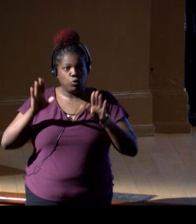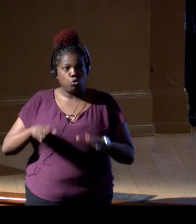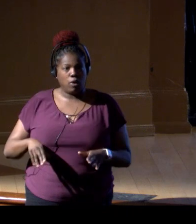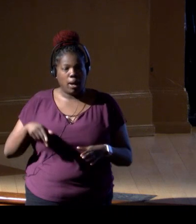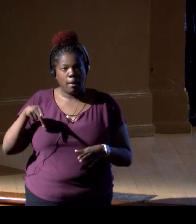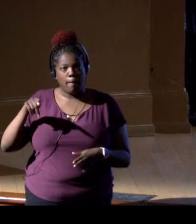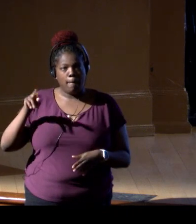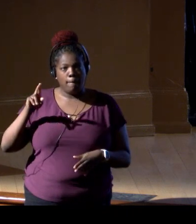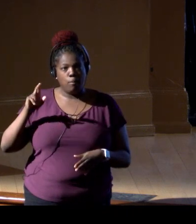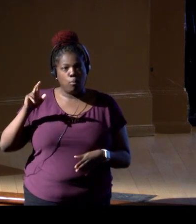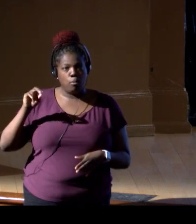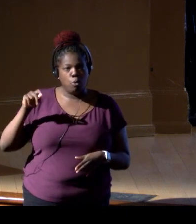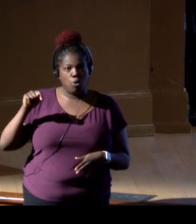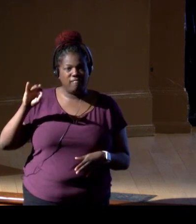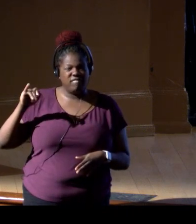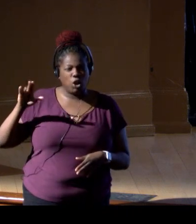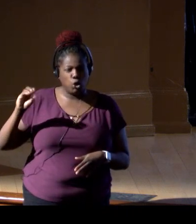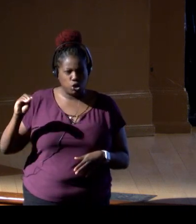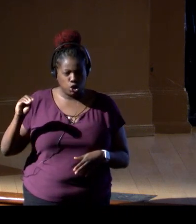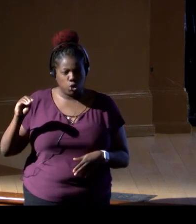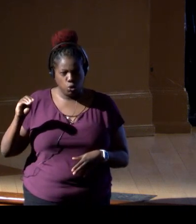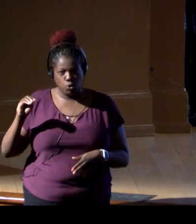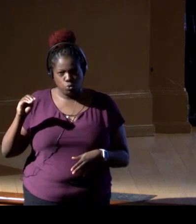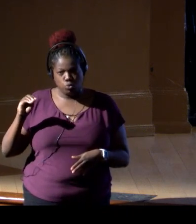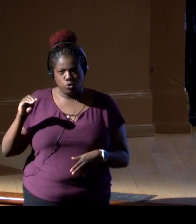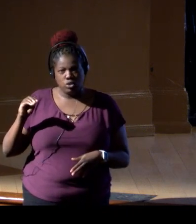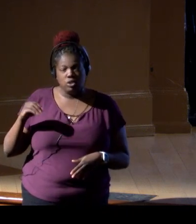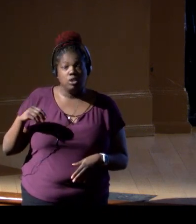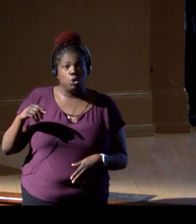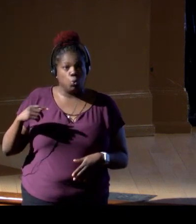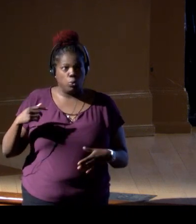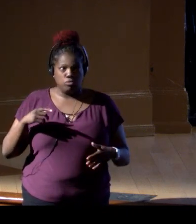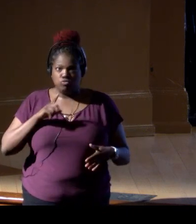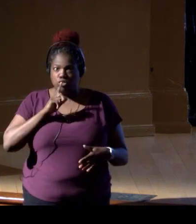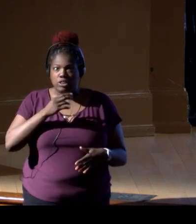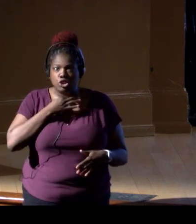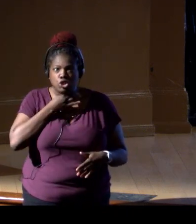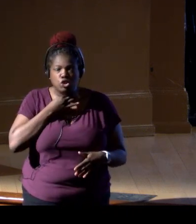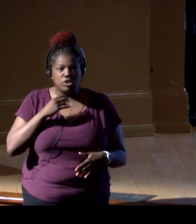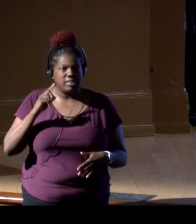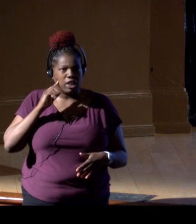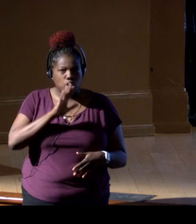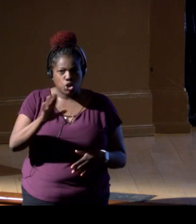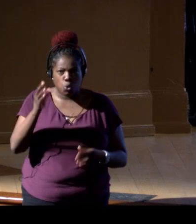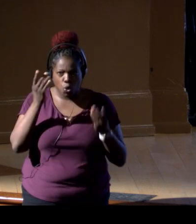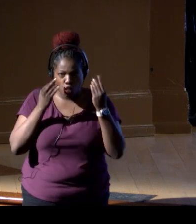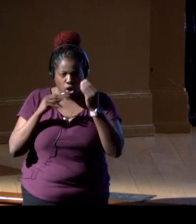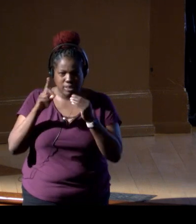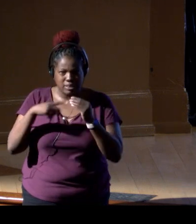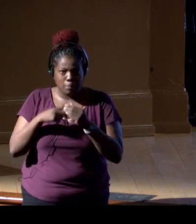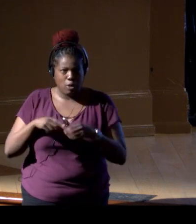and we're really anxious to hear your thoughts on all the potentials in this. We heard about possibilities,